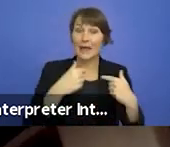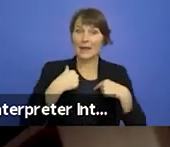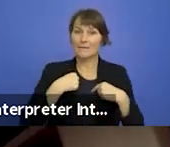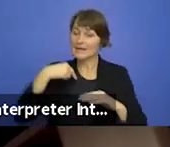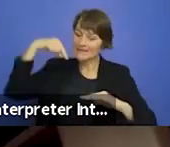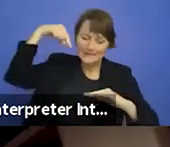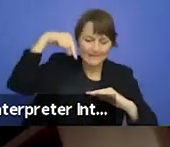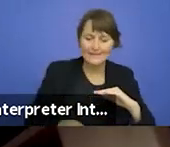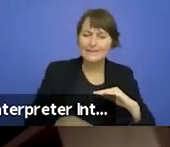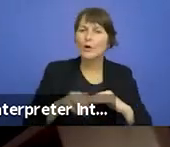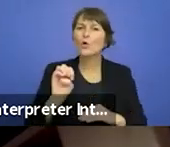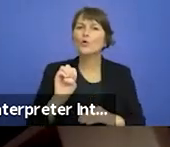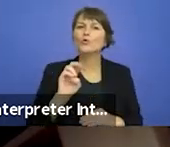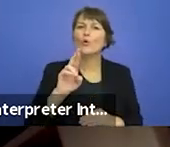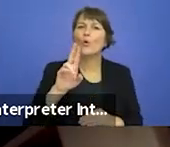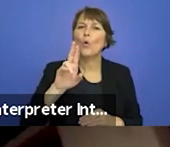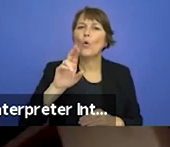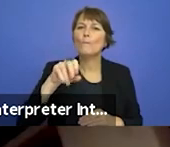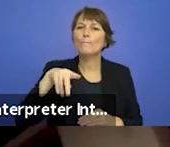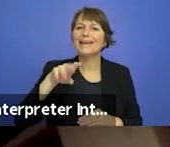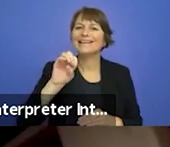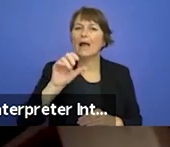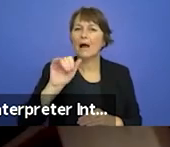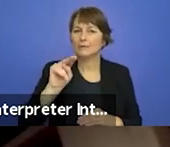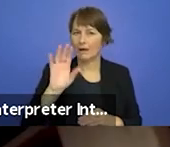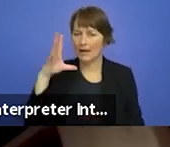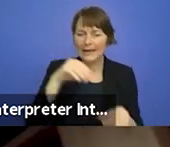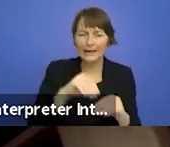recreate a sensory theatrical re-examination of everything that happened in the 20th century.